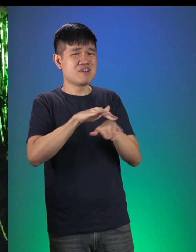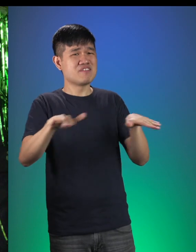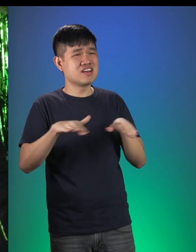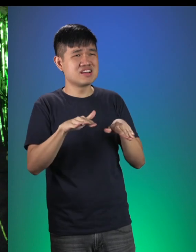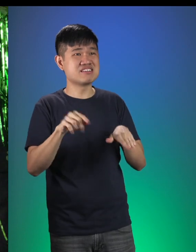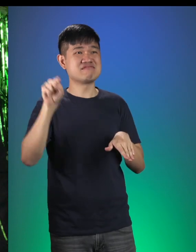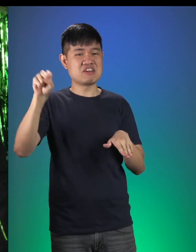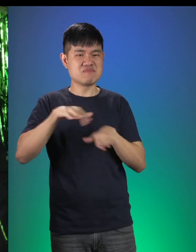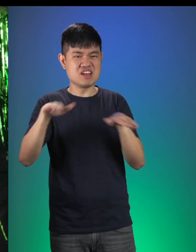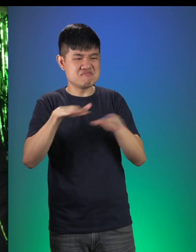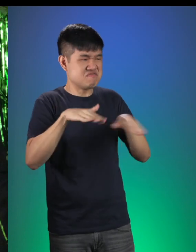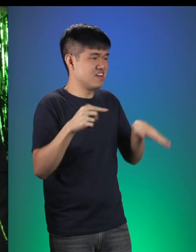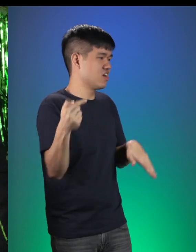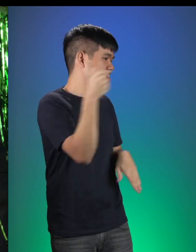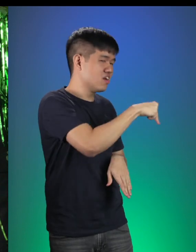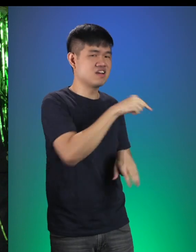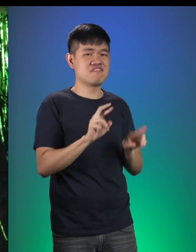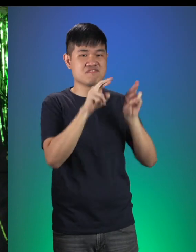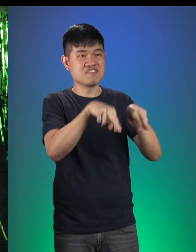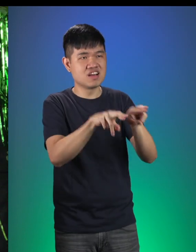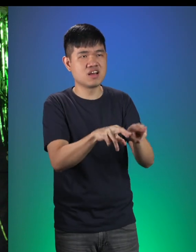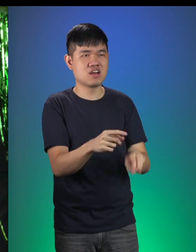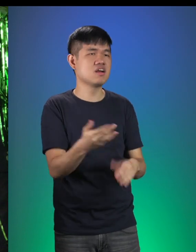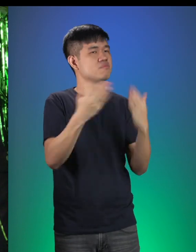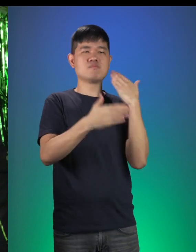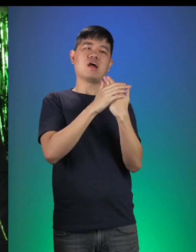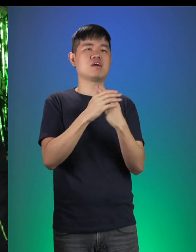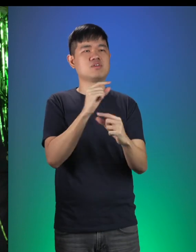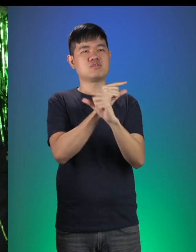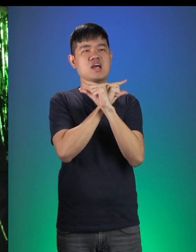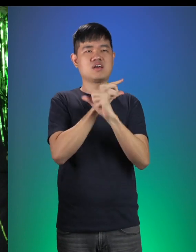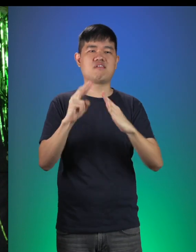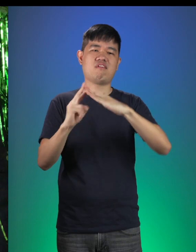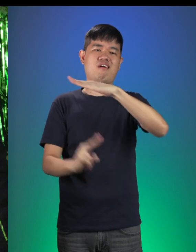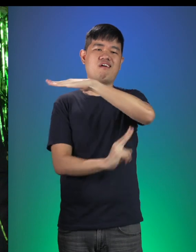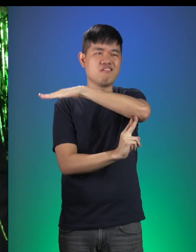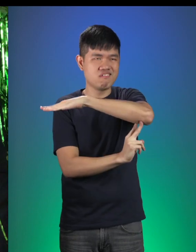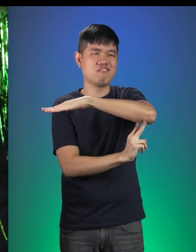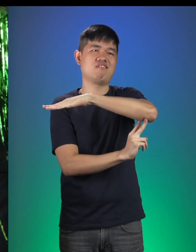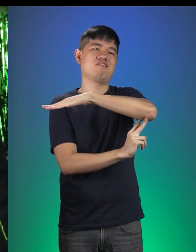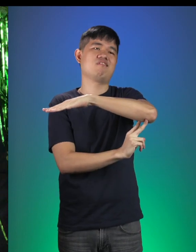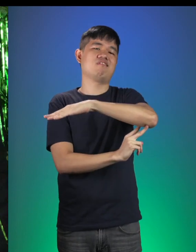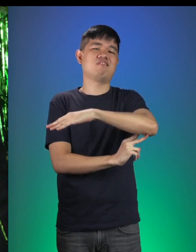So, he swam all the way back up the river and now he’s back to guard the bridge!